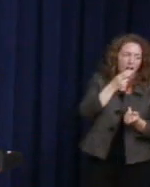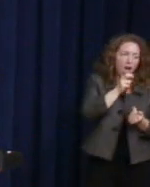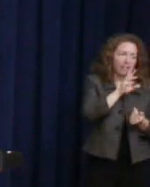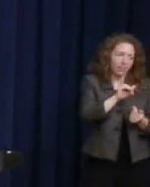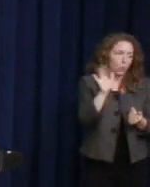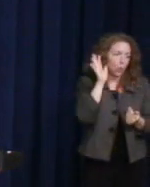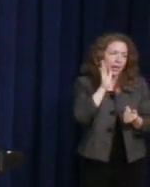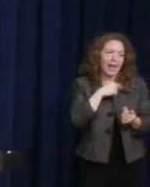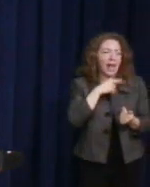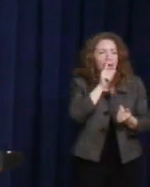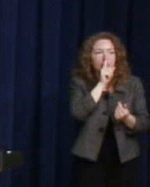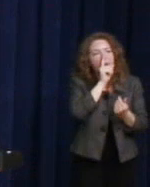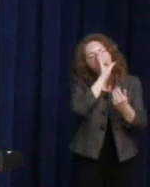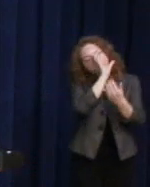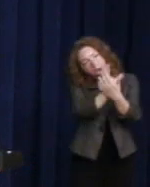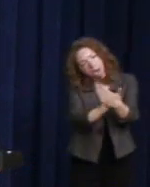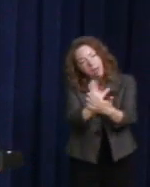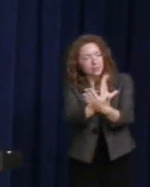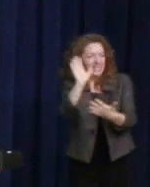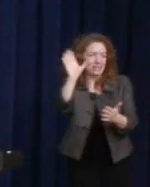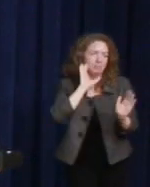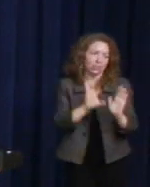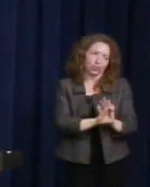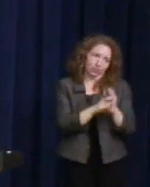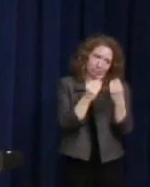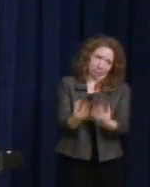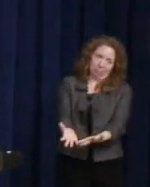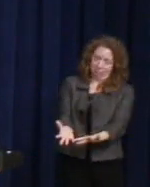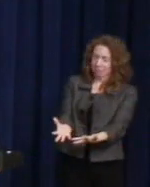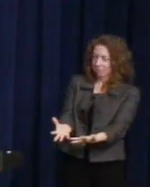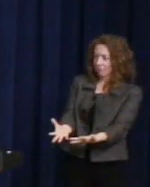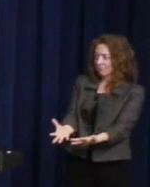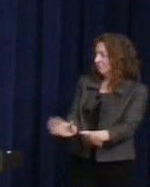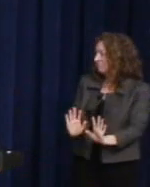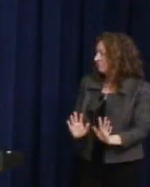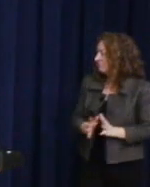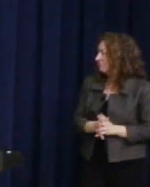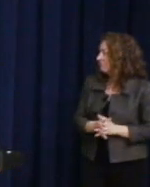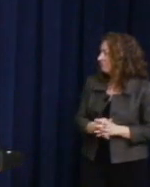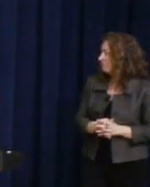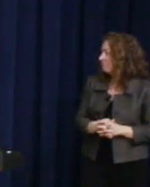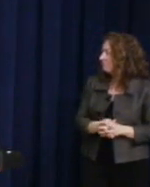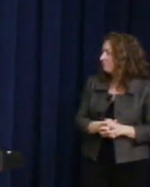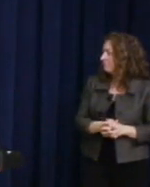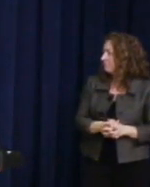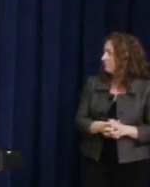so in love with this picture of himself. He probably would have had it blown